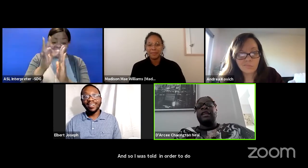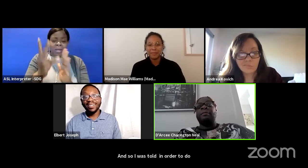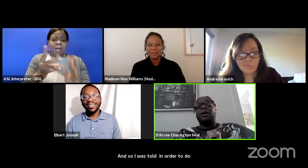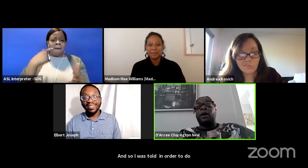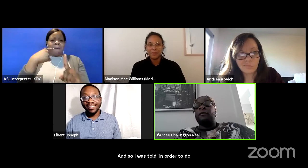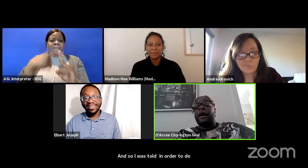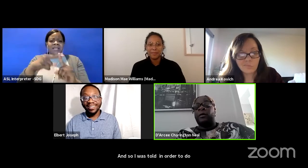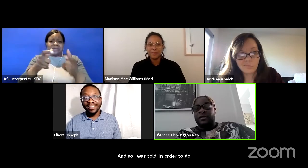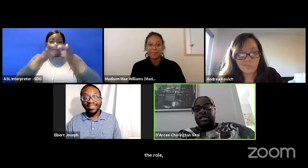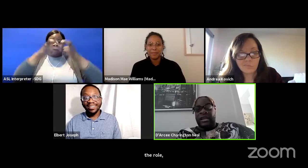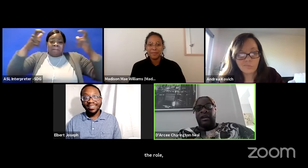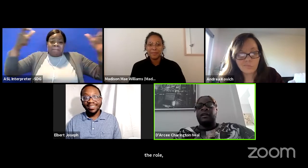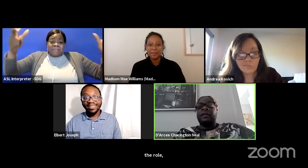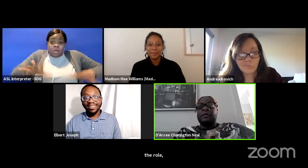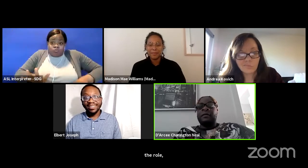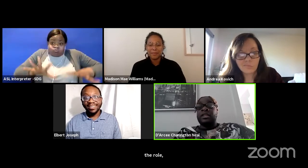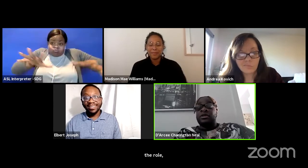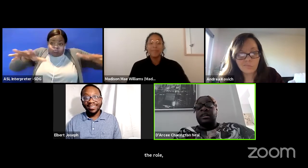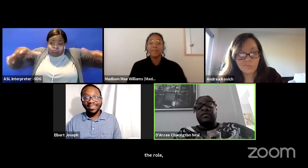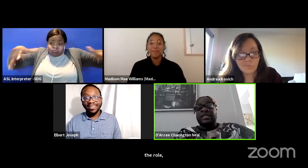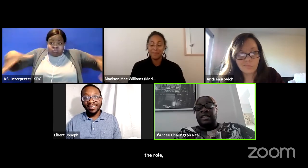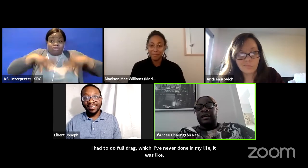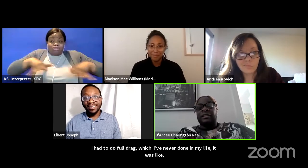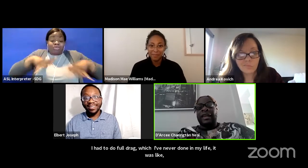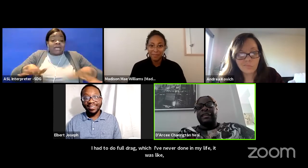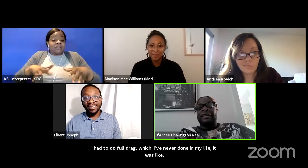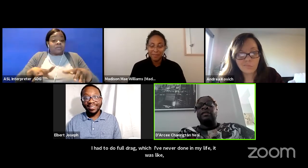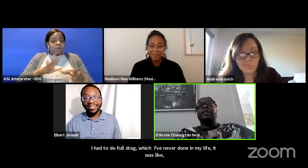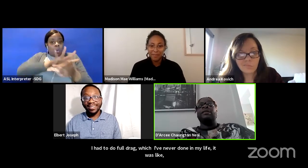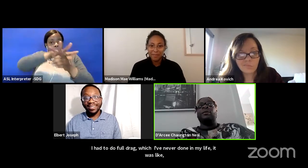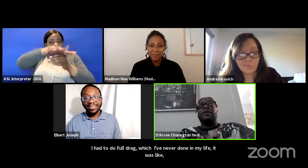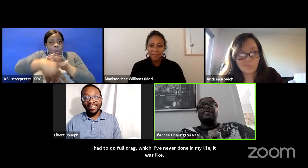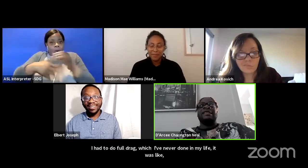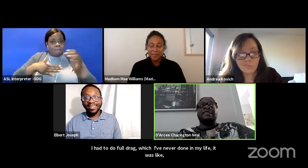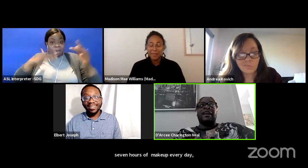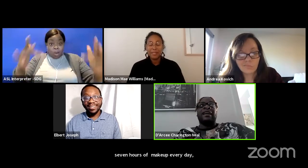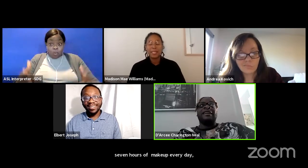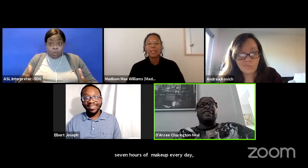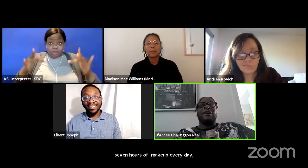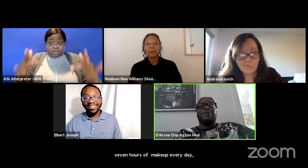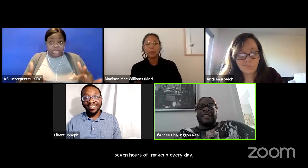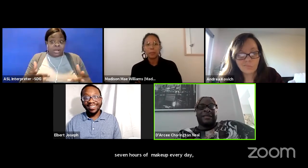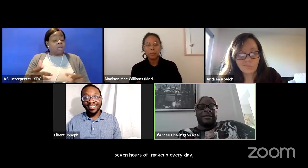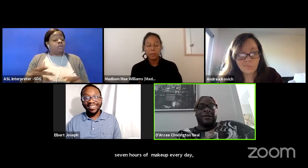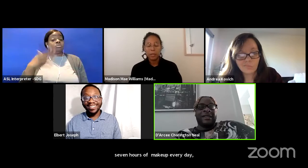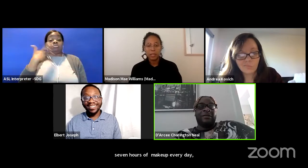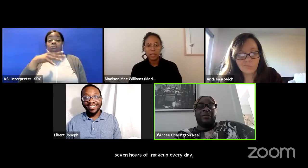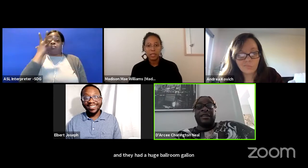that they put over my wheelchair. So you couldn't even see it. Like it literally the way it was designed, you know it was like tentacles everywhere.